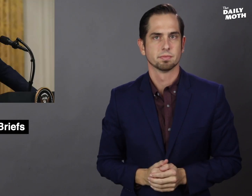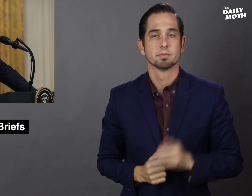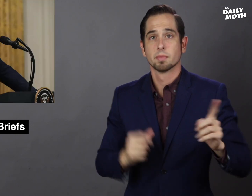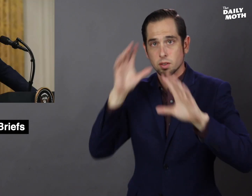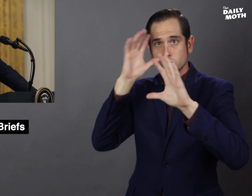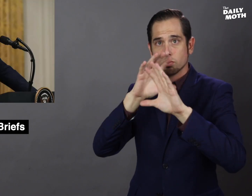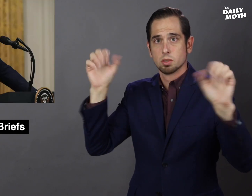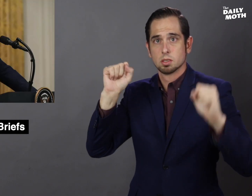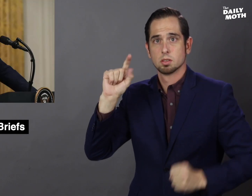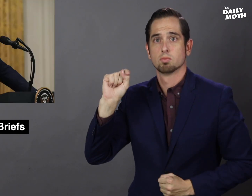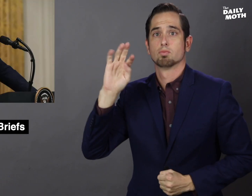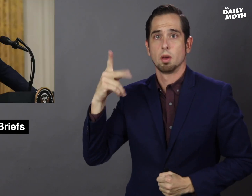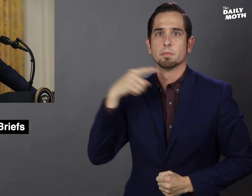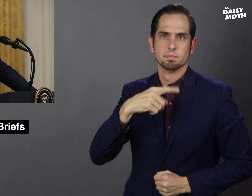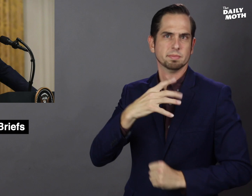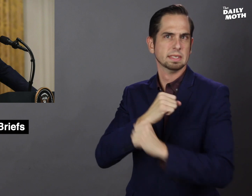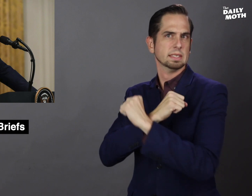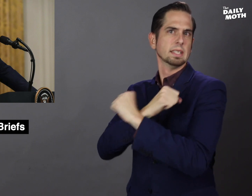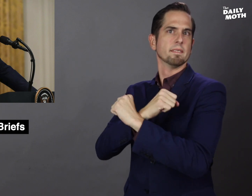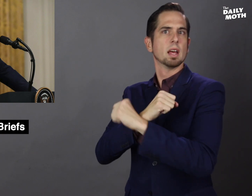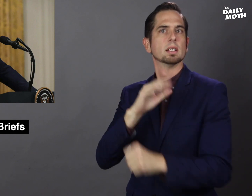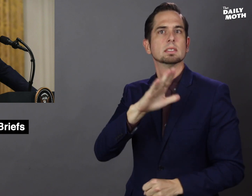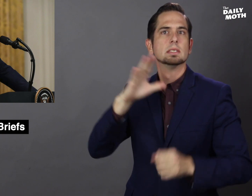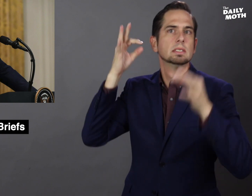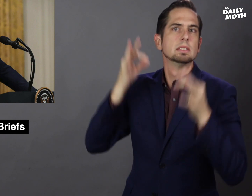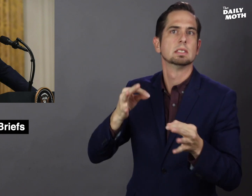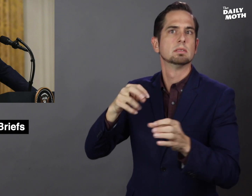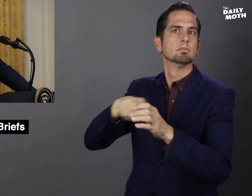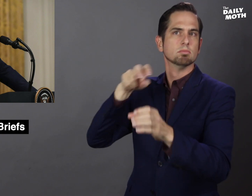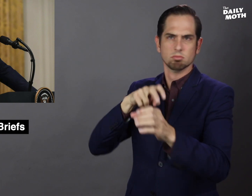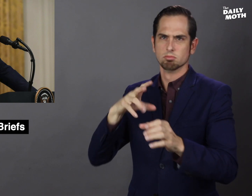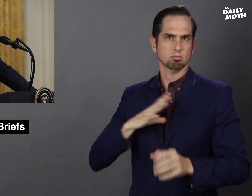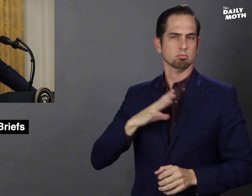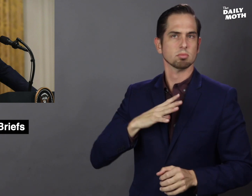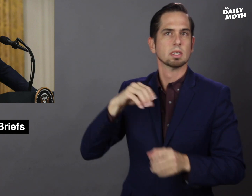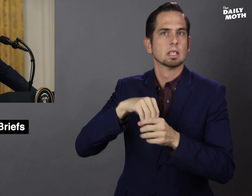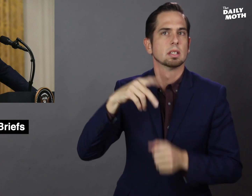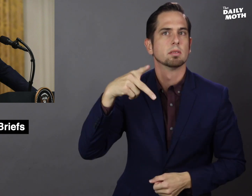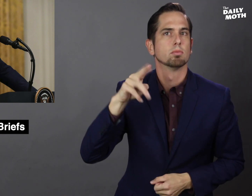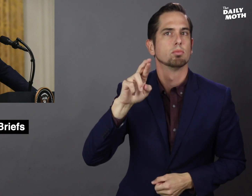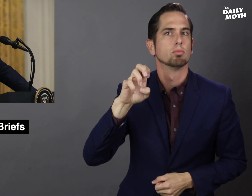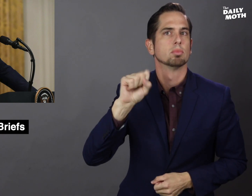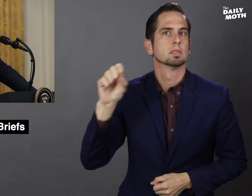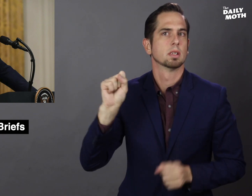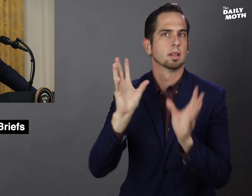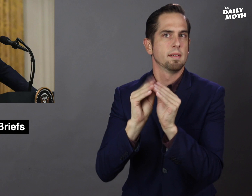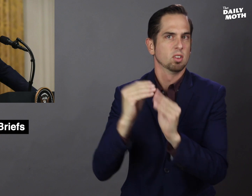President Trump defended his decision in a press conference